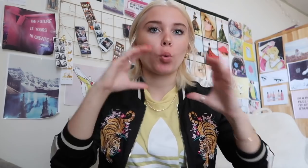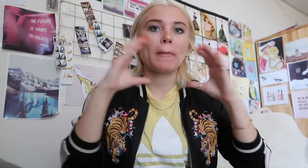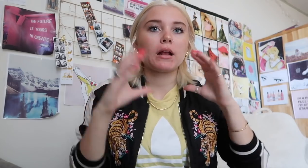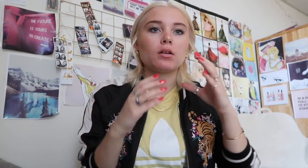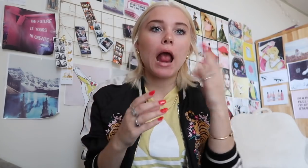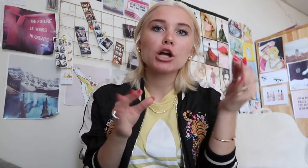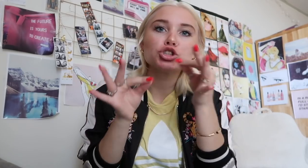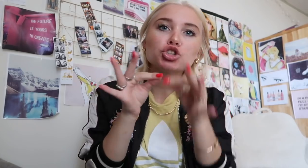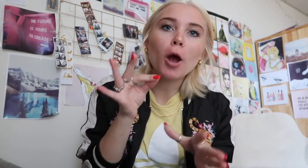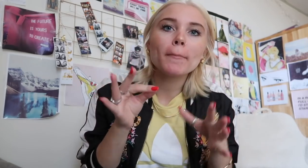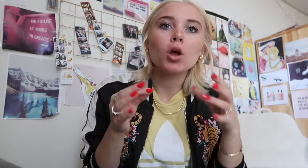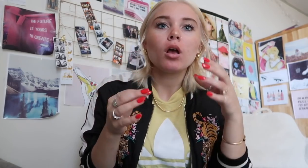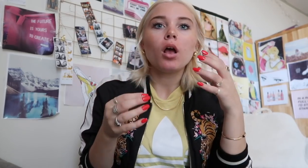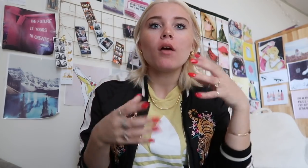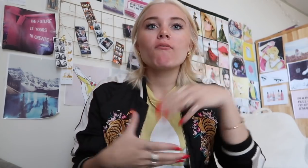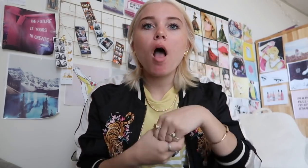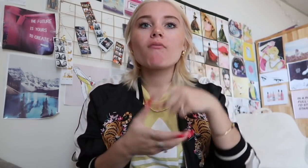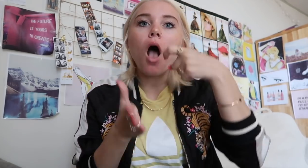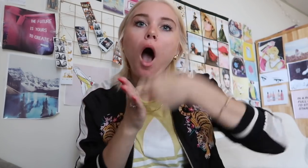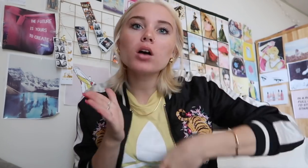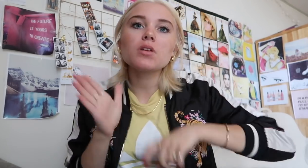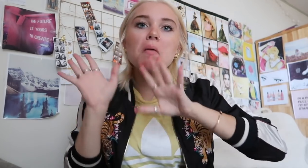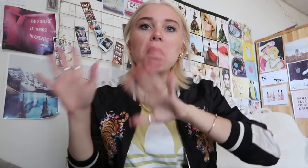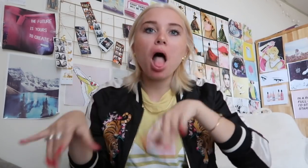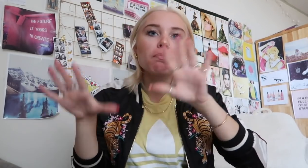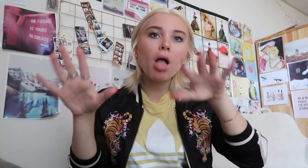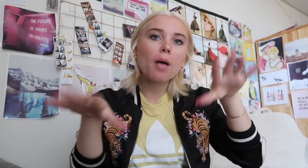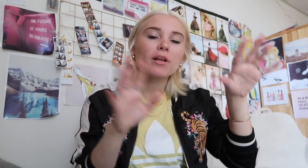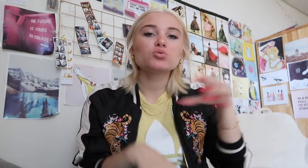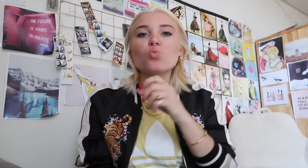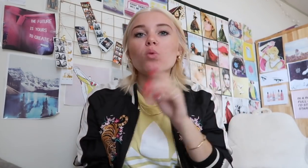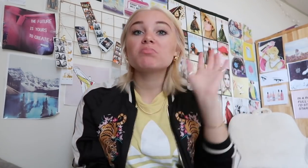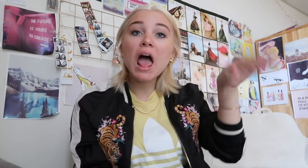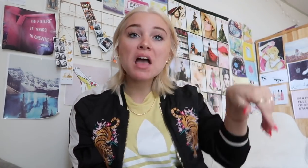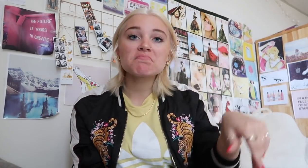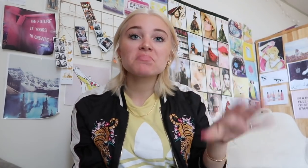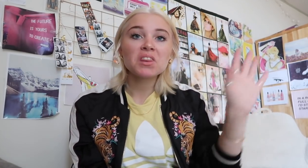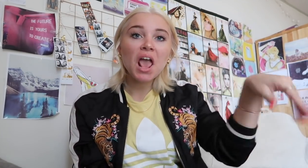because of the communication barrier and costs of hiring the interpreters